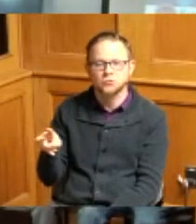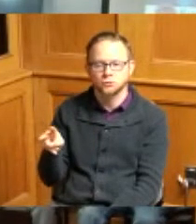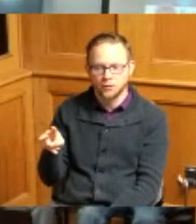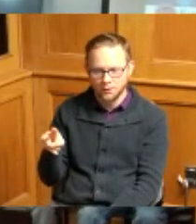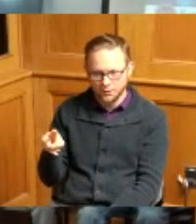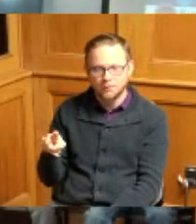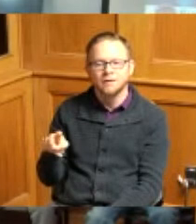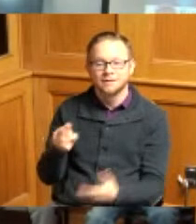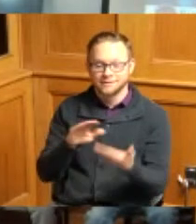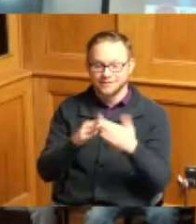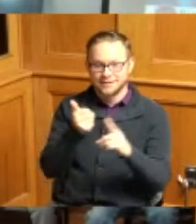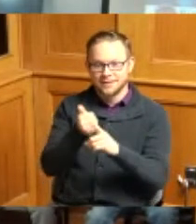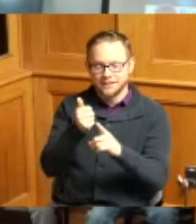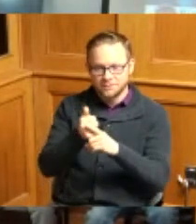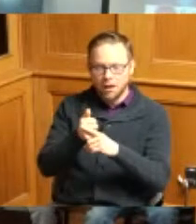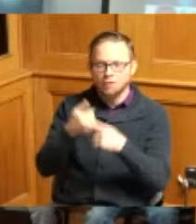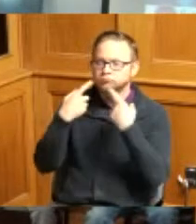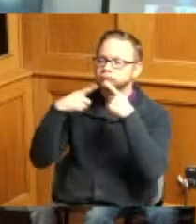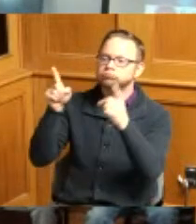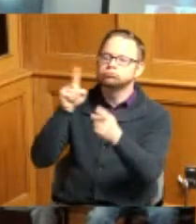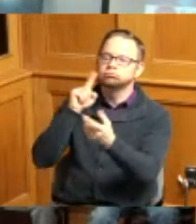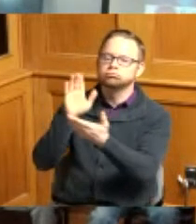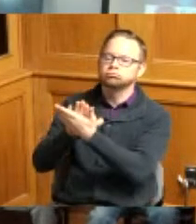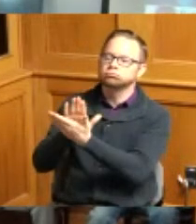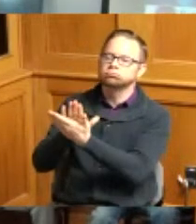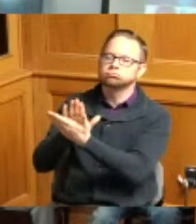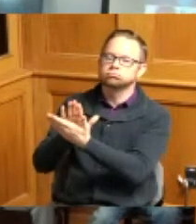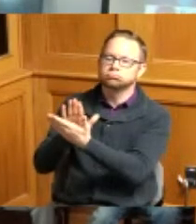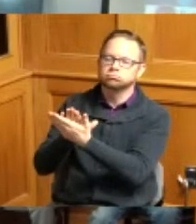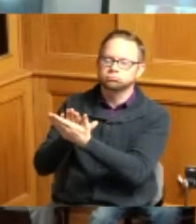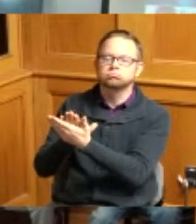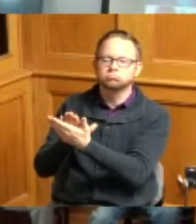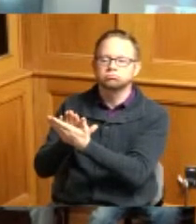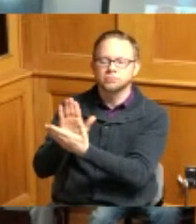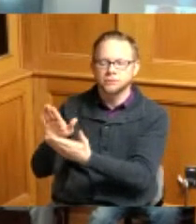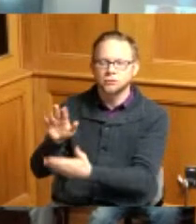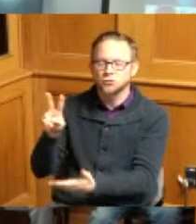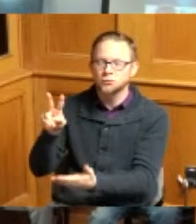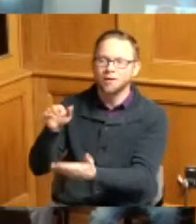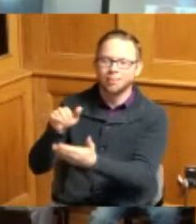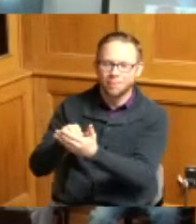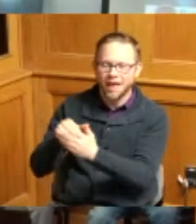from the city of Cincinnati acknowledging his 2000 points scored accomplishment